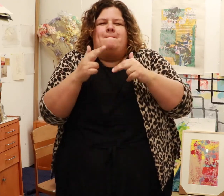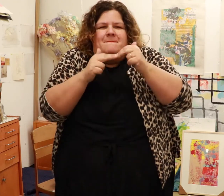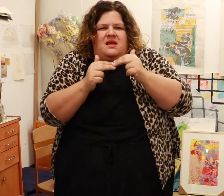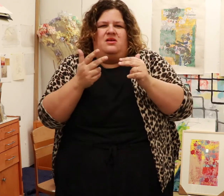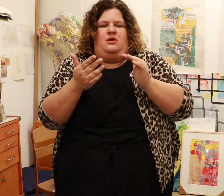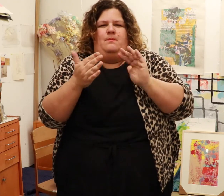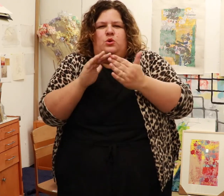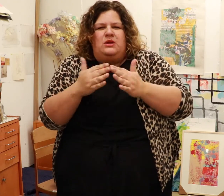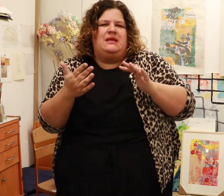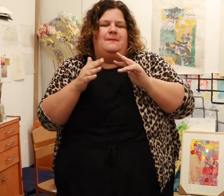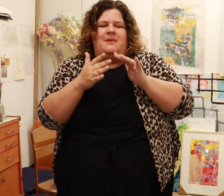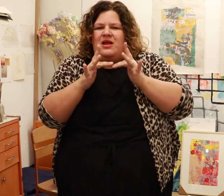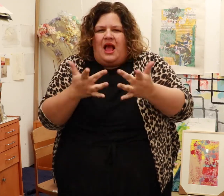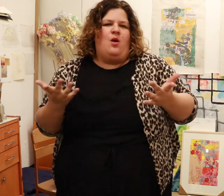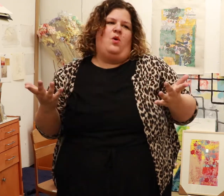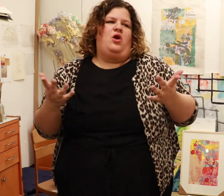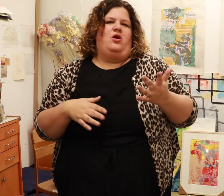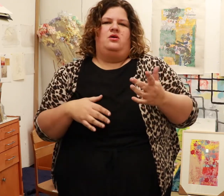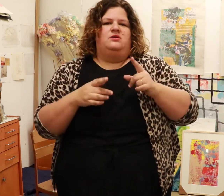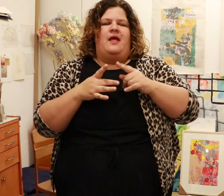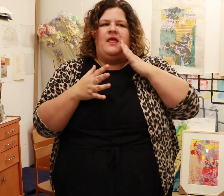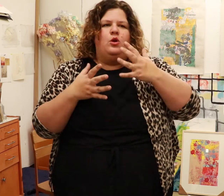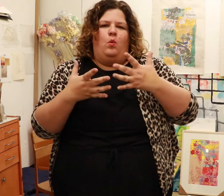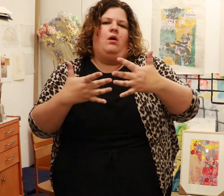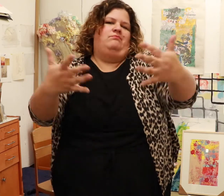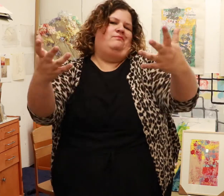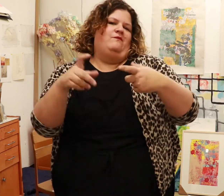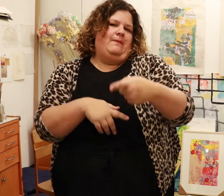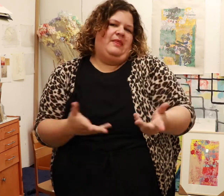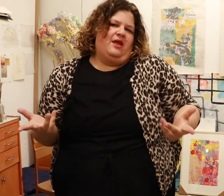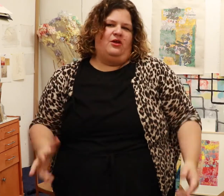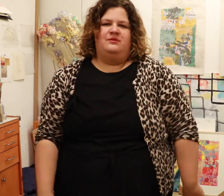Build your community and network, you’ll take off from there!